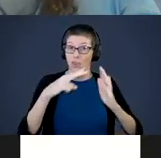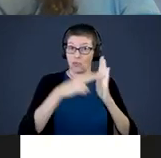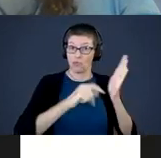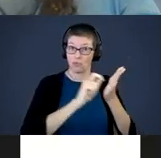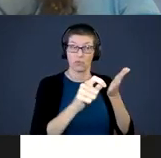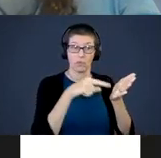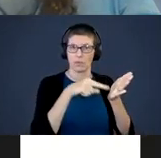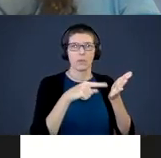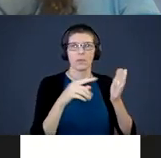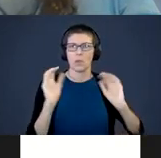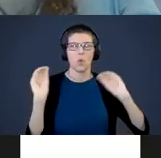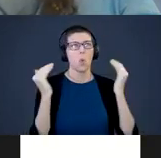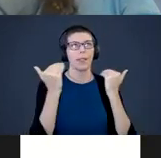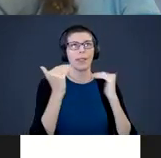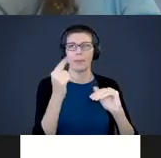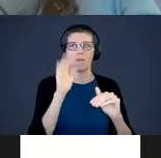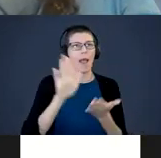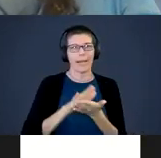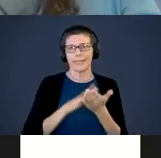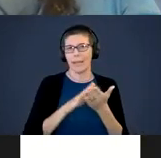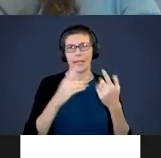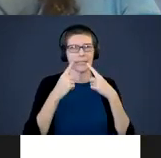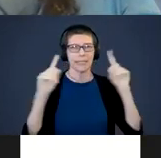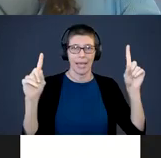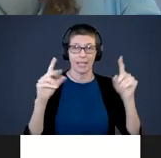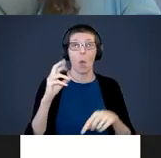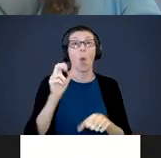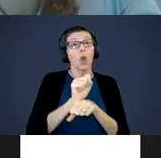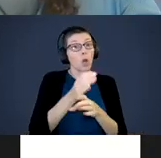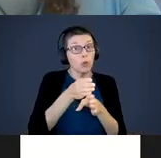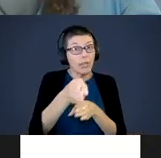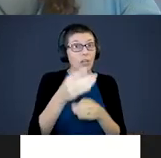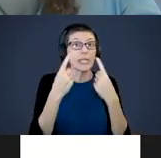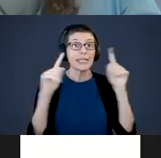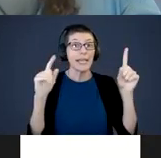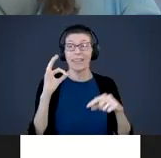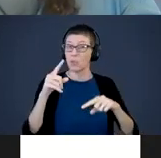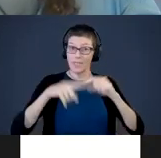no limit to academic success or career success. If you cannot read and write in English whether you